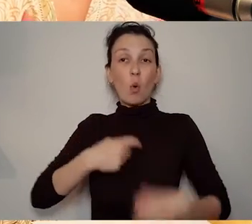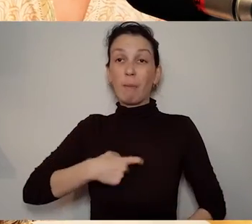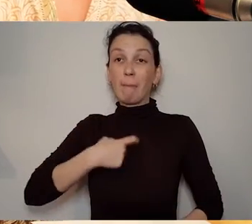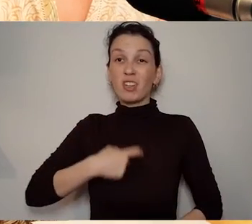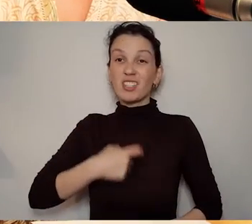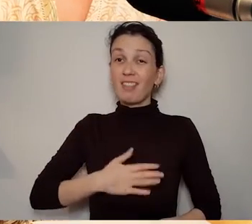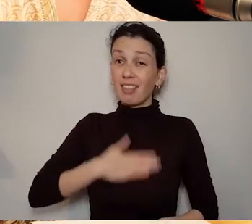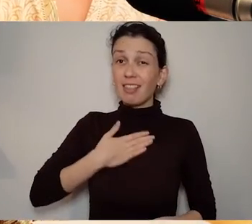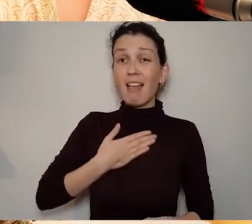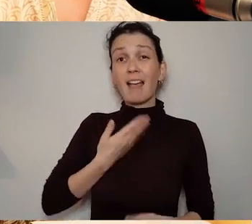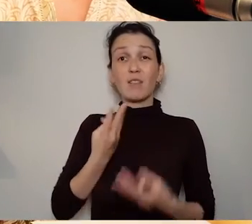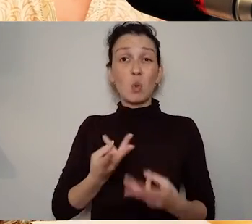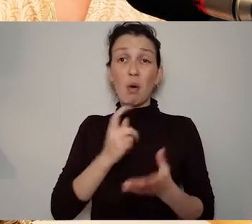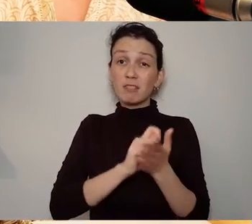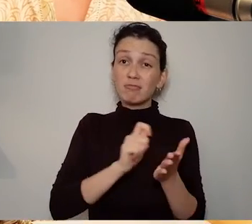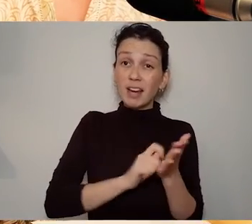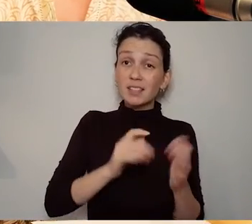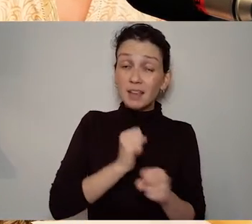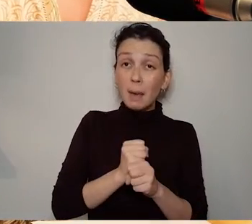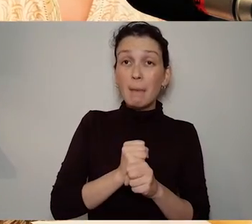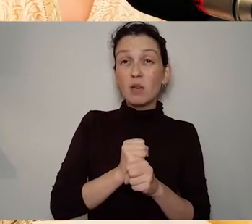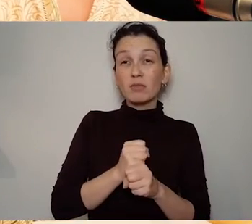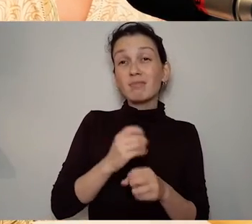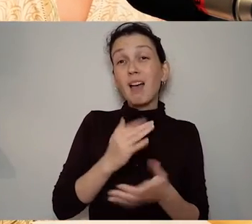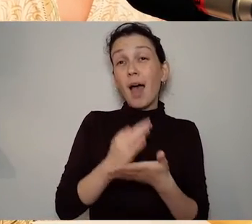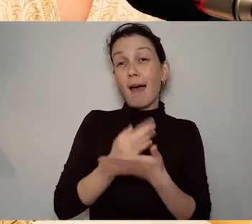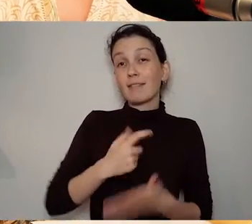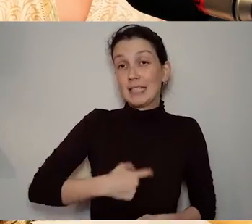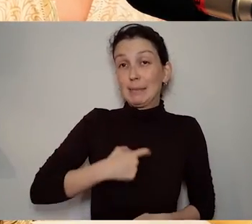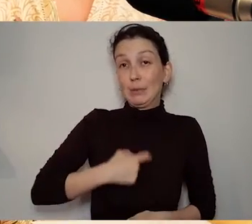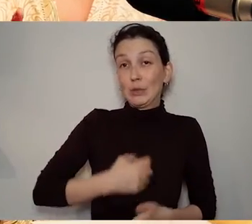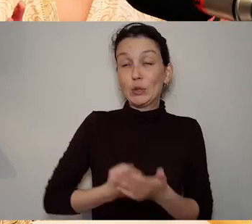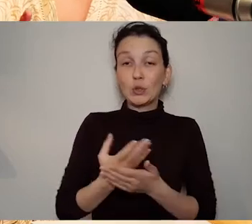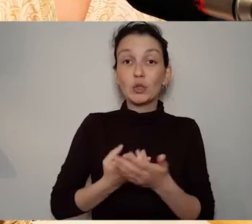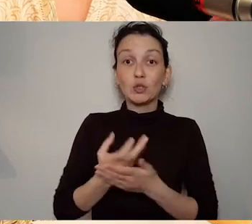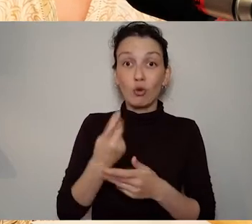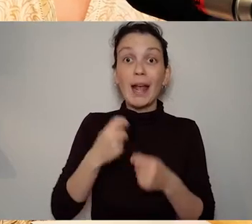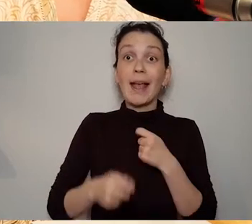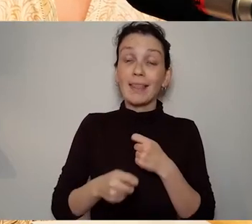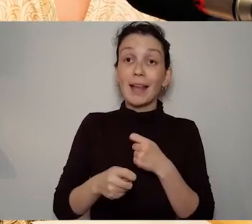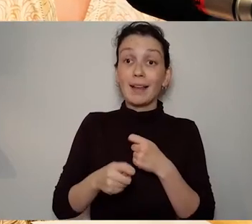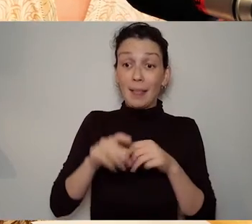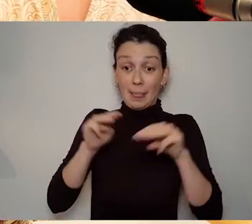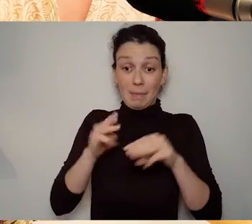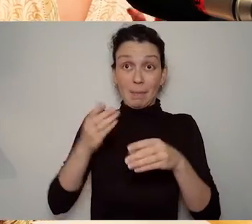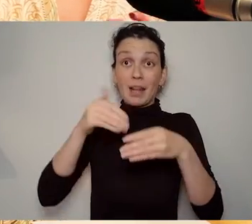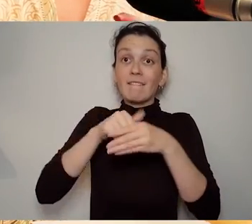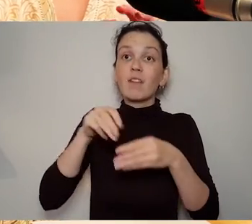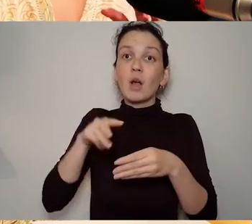the voiceover narration of that story and then using a very simple editing platform they will